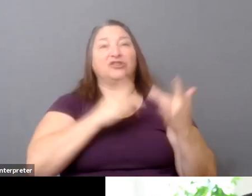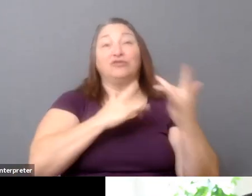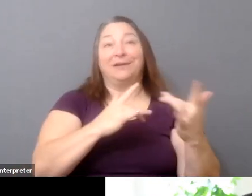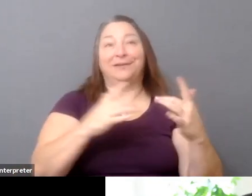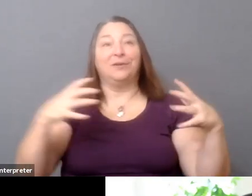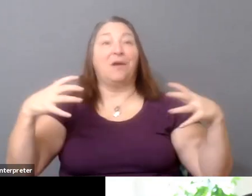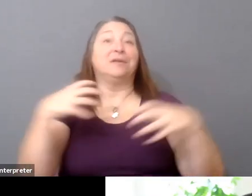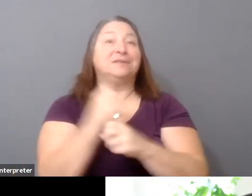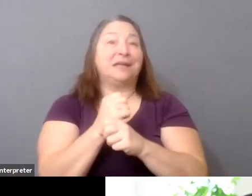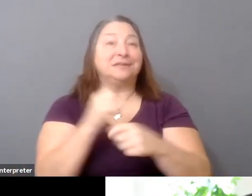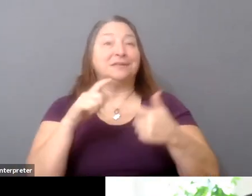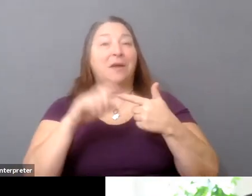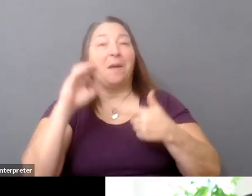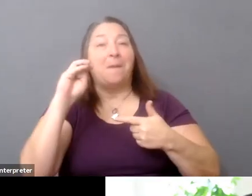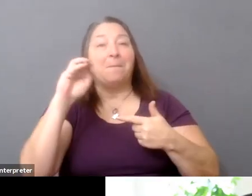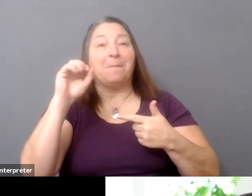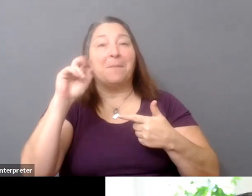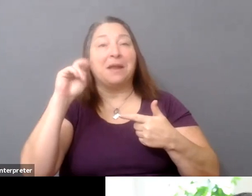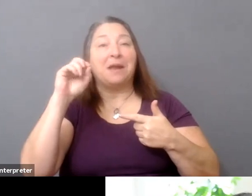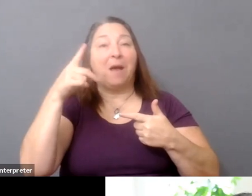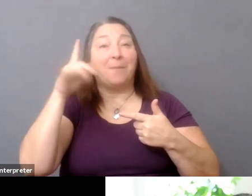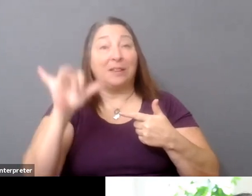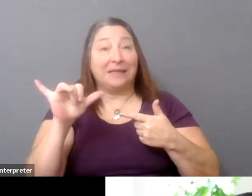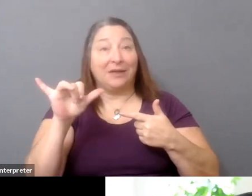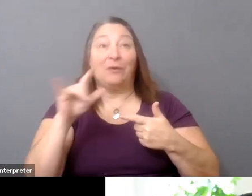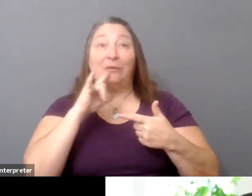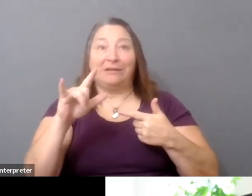certainly monopolies on attention, right?